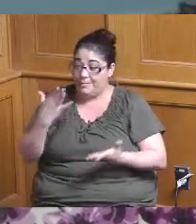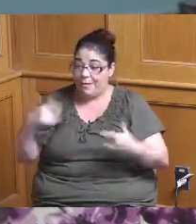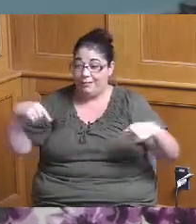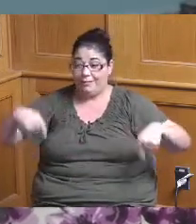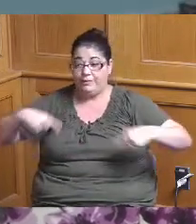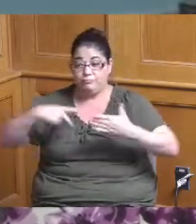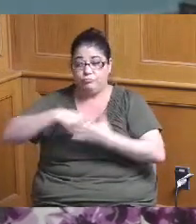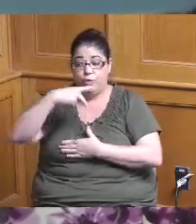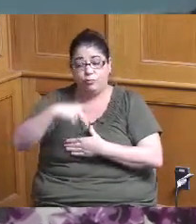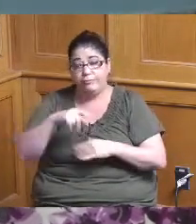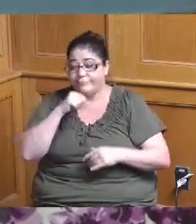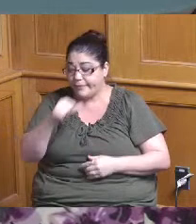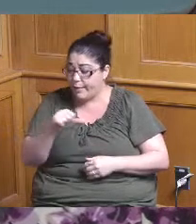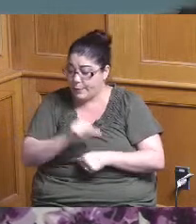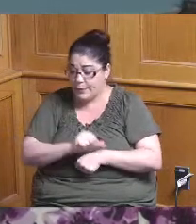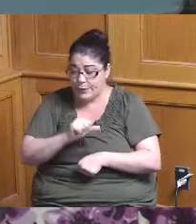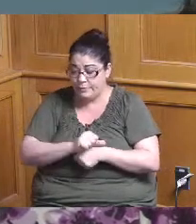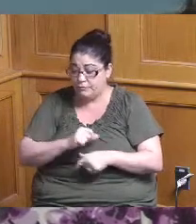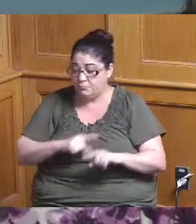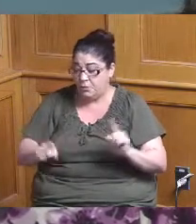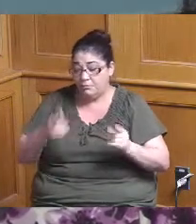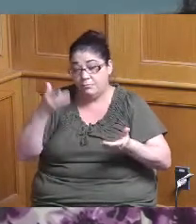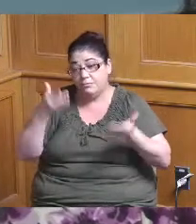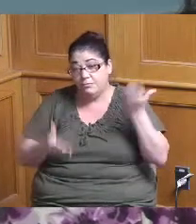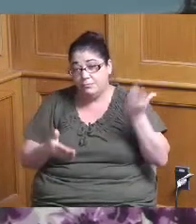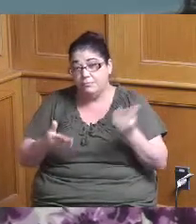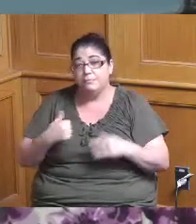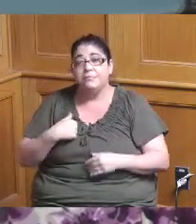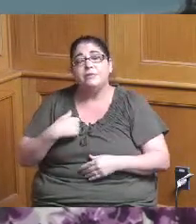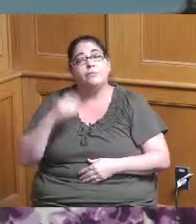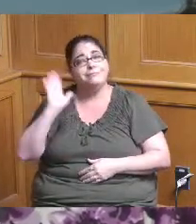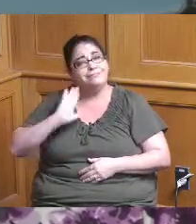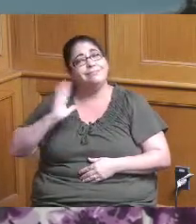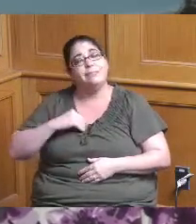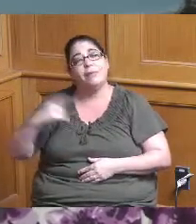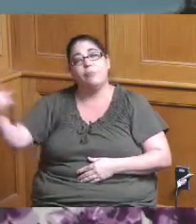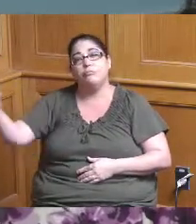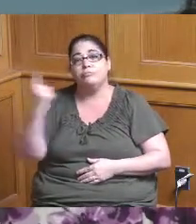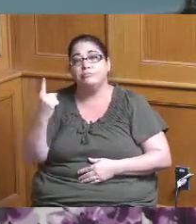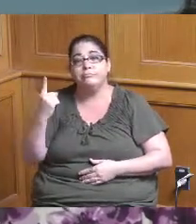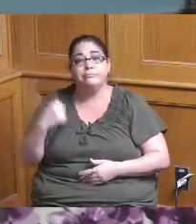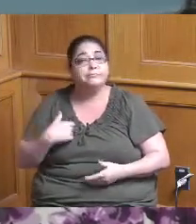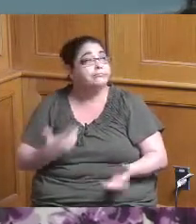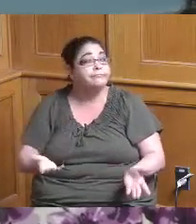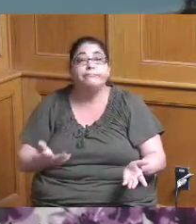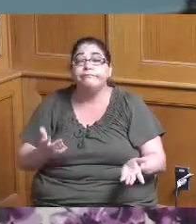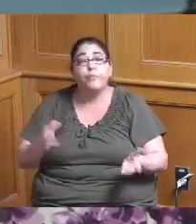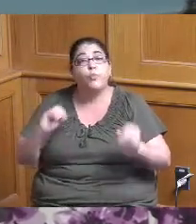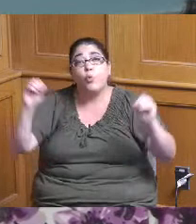but maybe we've had people come before us and talk about nobody's applying for certain programs so